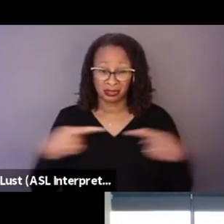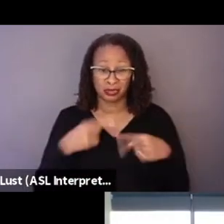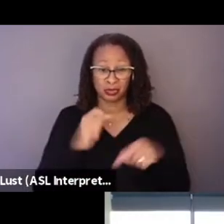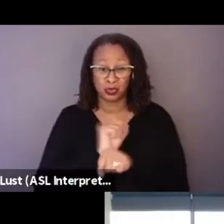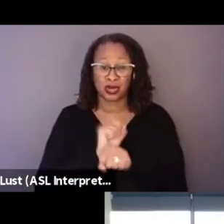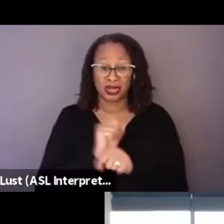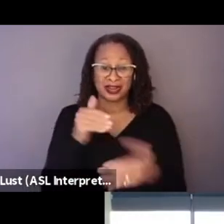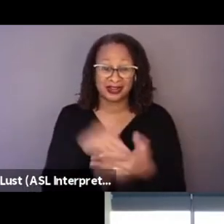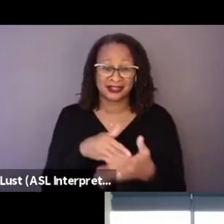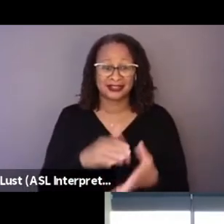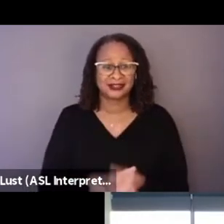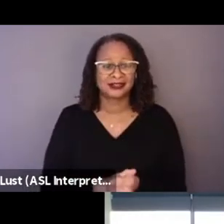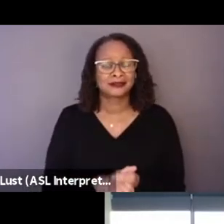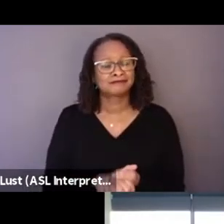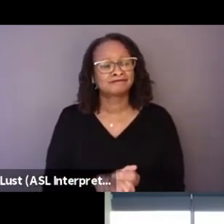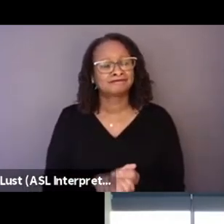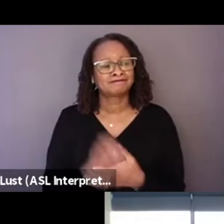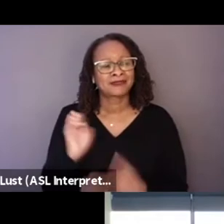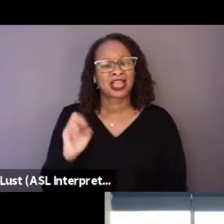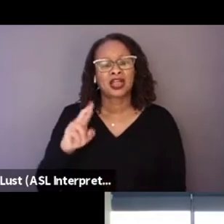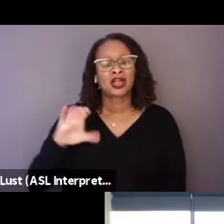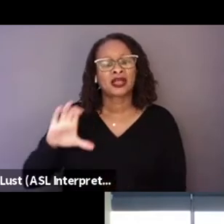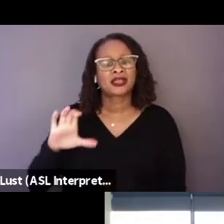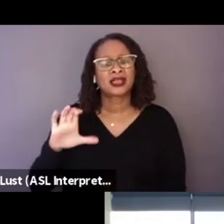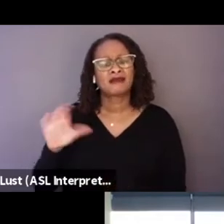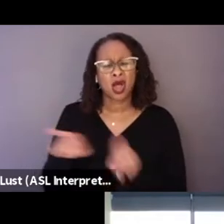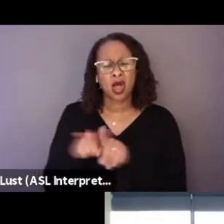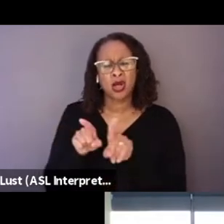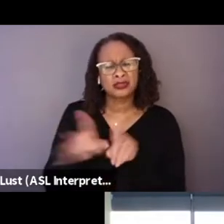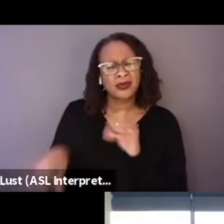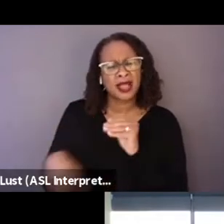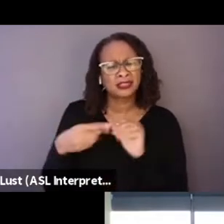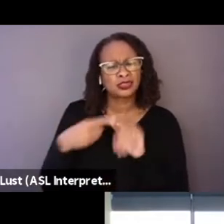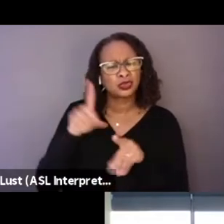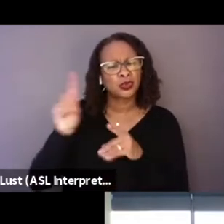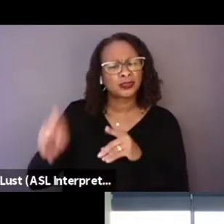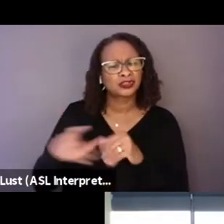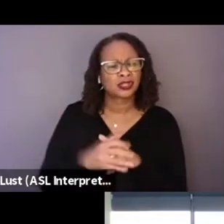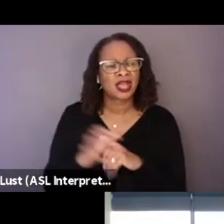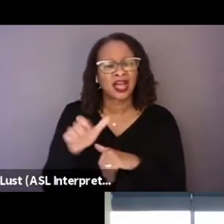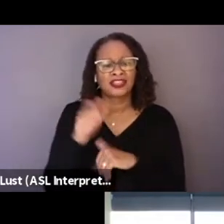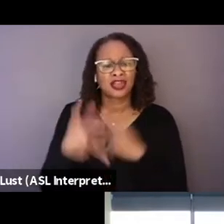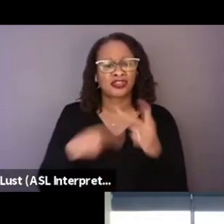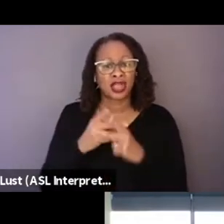And then off of that, I also wanted to ask you about the other kind of twist in the film,